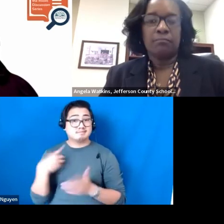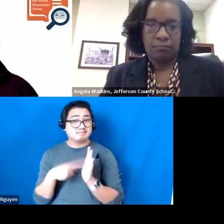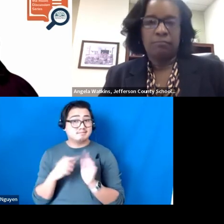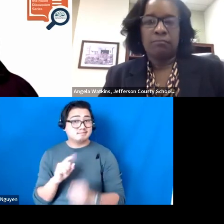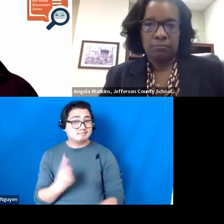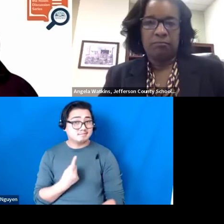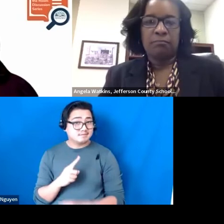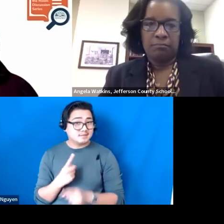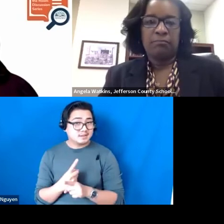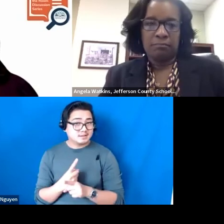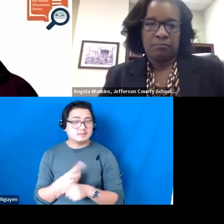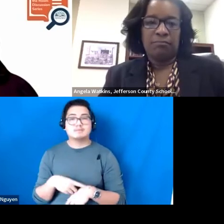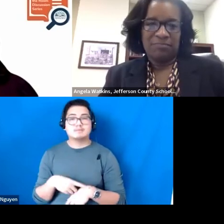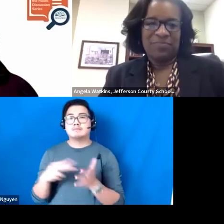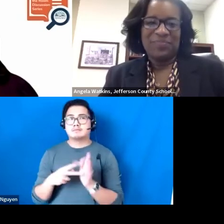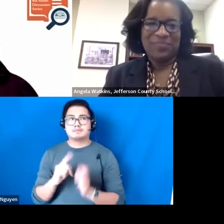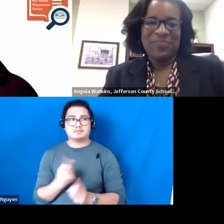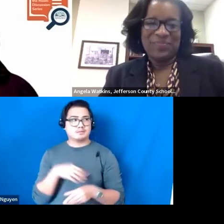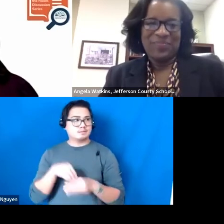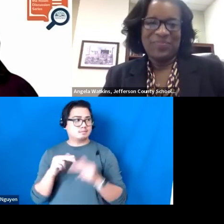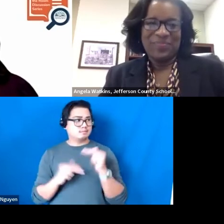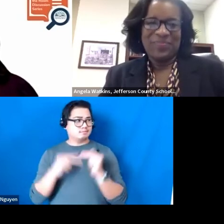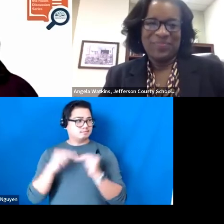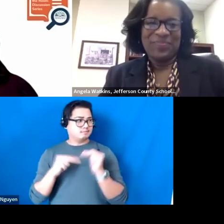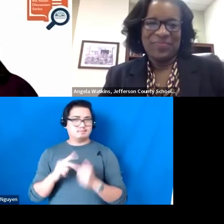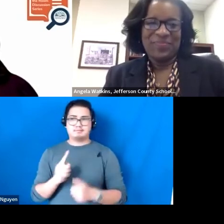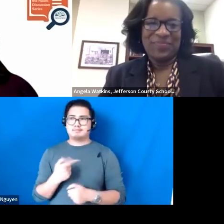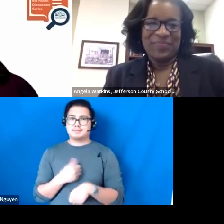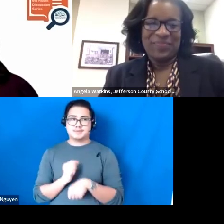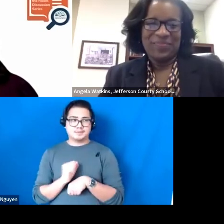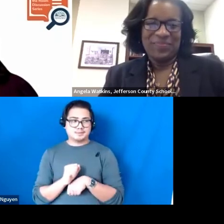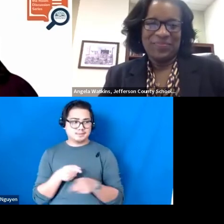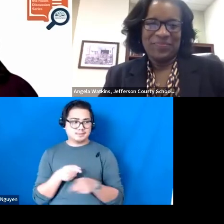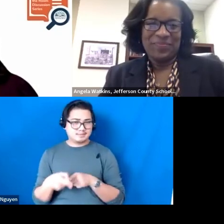You end up being the only one in your building doing what you do and it can be a little isolating.